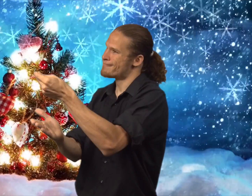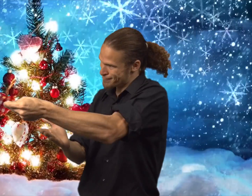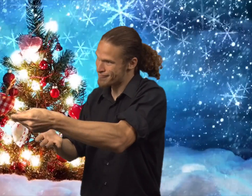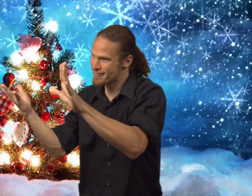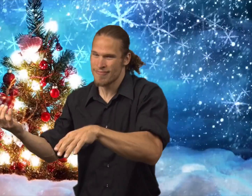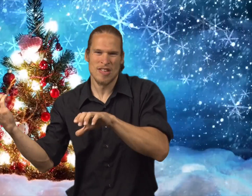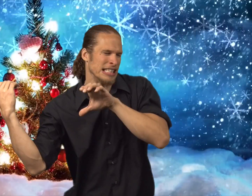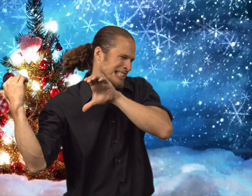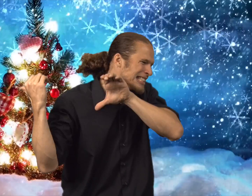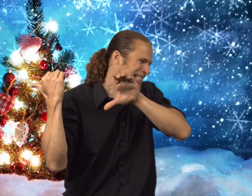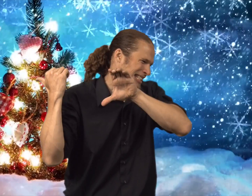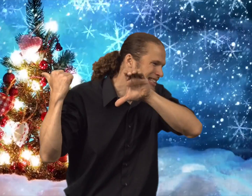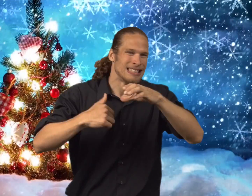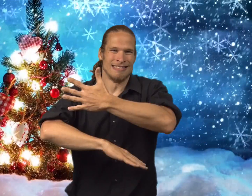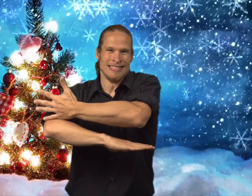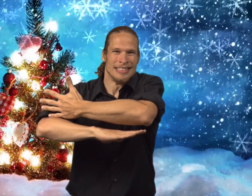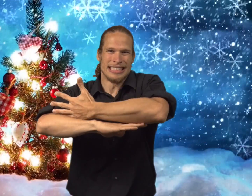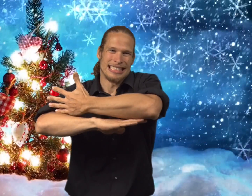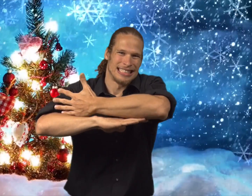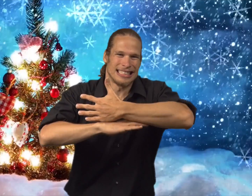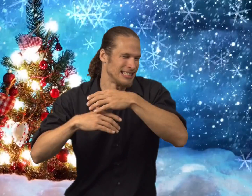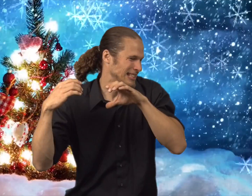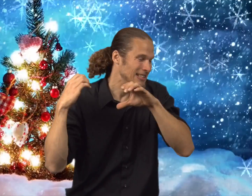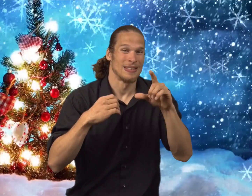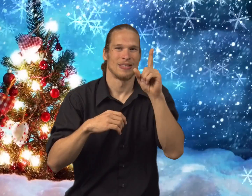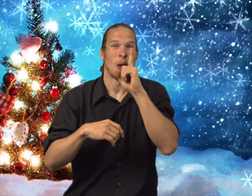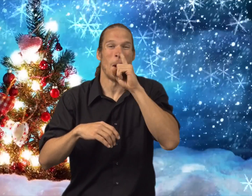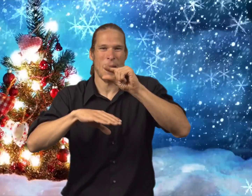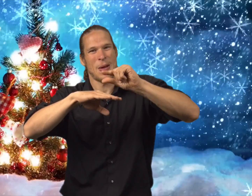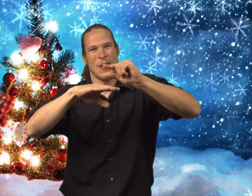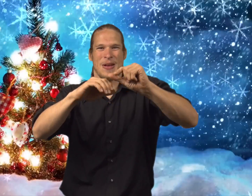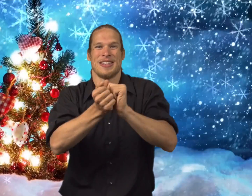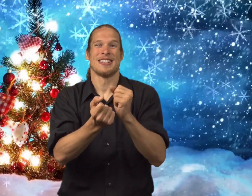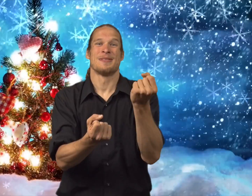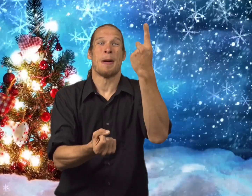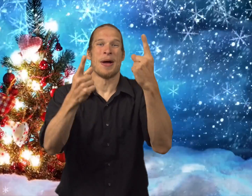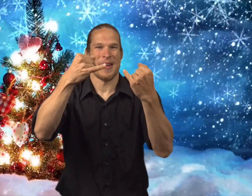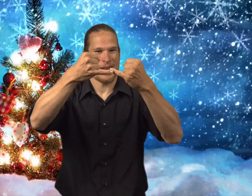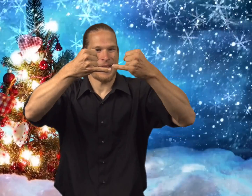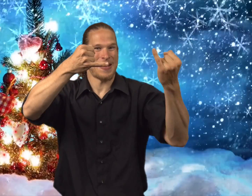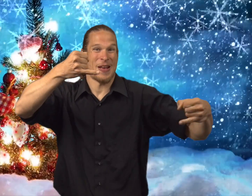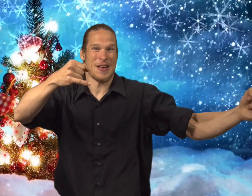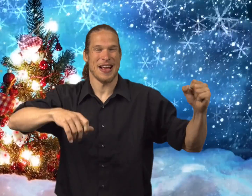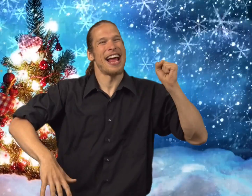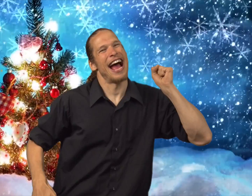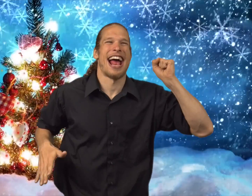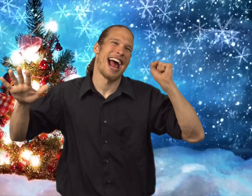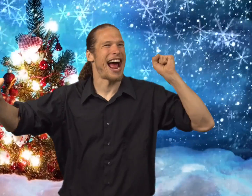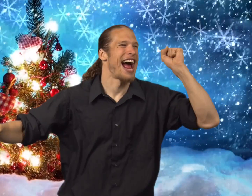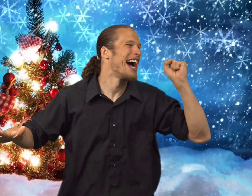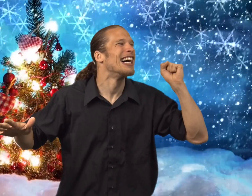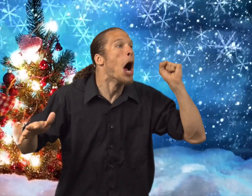So, the boy buys the tree and drags it along the ground with the mouse hopping beside him with his popcorn string.